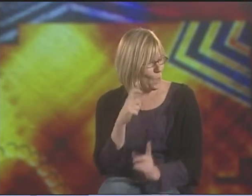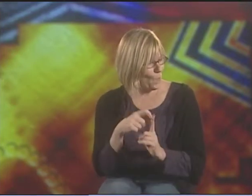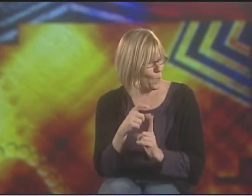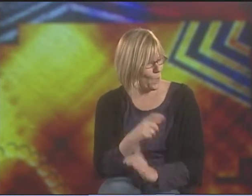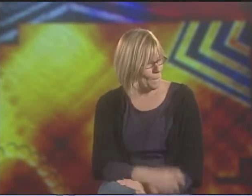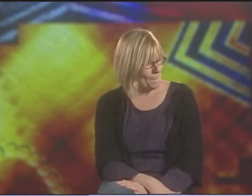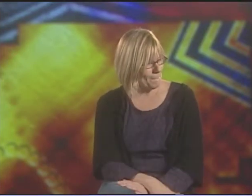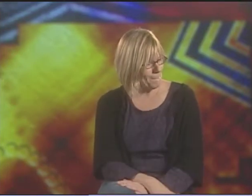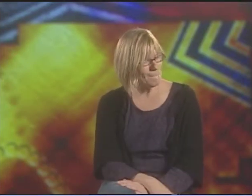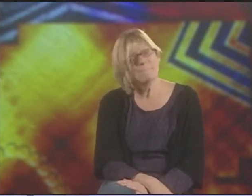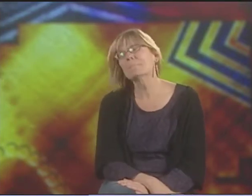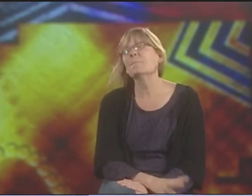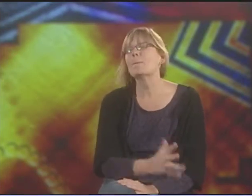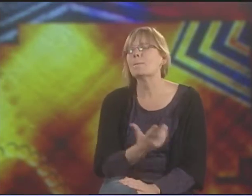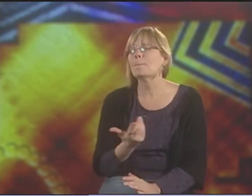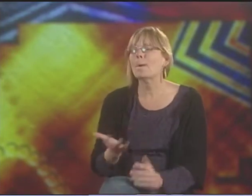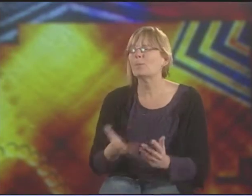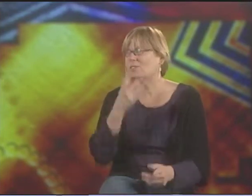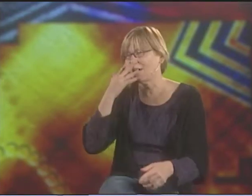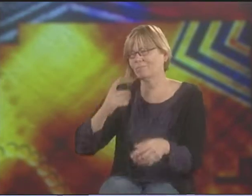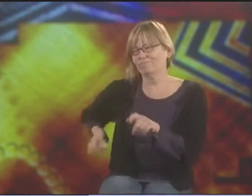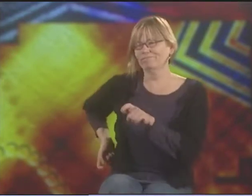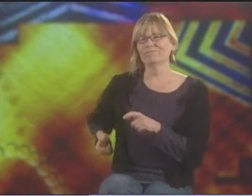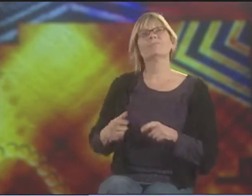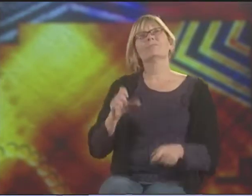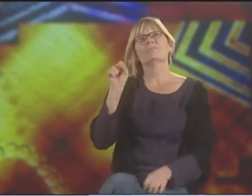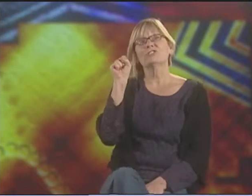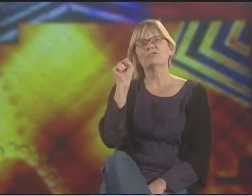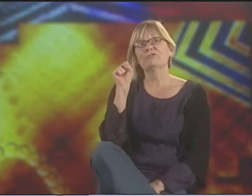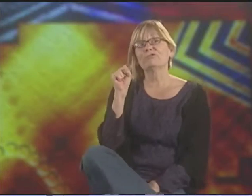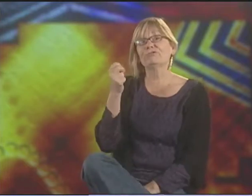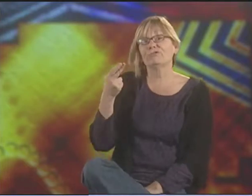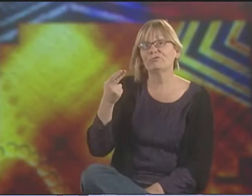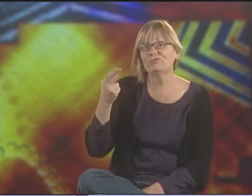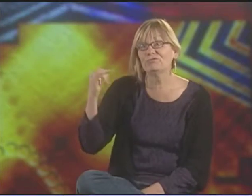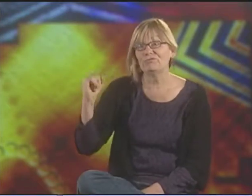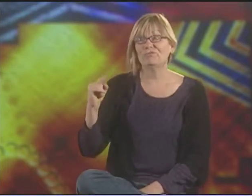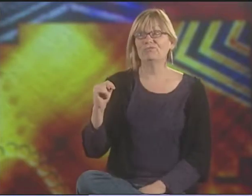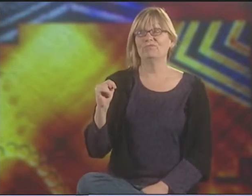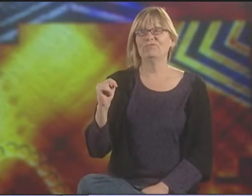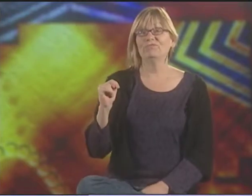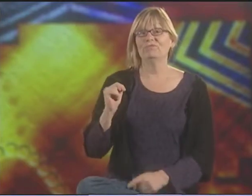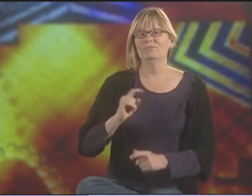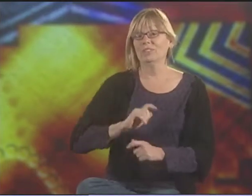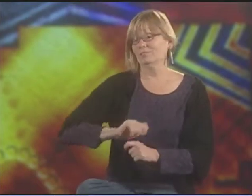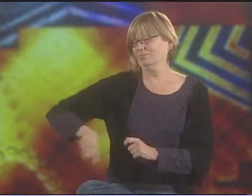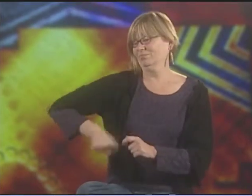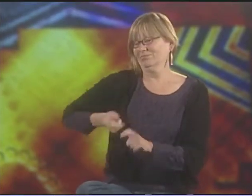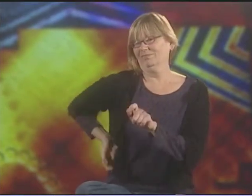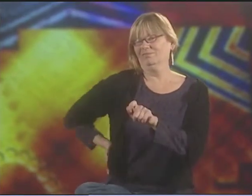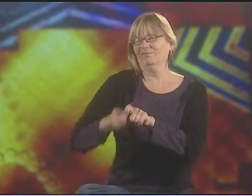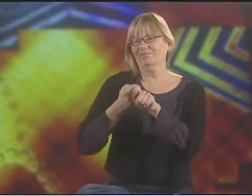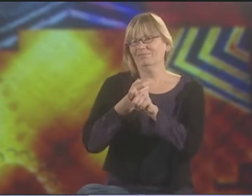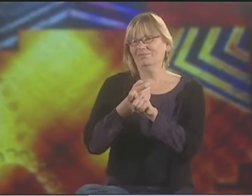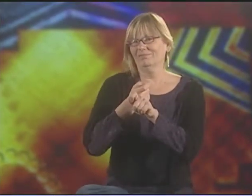I'M TRYING TO REMEMBER, WHAT'S THE WORD? I'M TRYING TO REMEMBER WHAT SHE WAS USING. ANYWAY... SHE SAYS S-H-I-T.